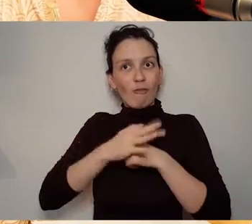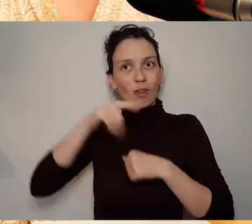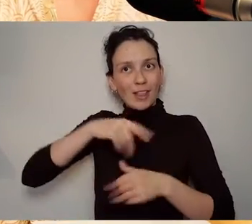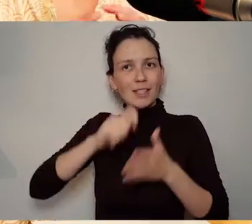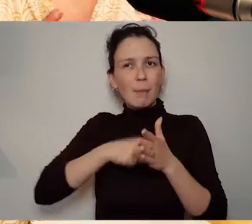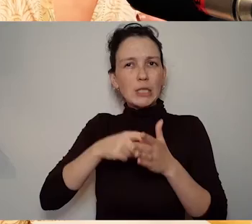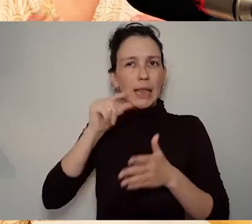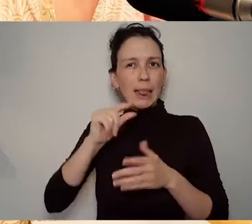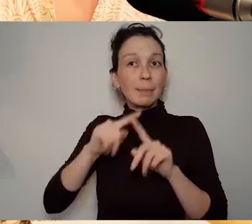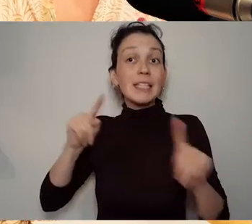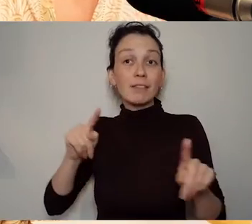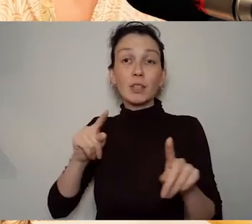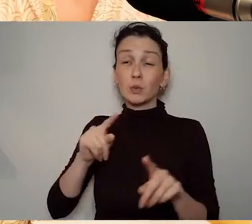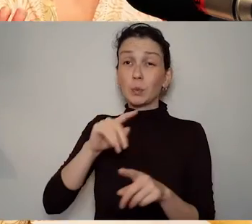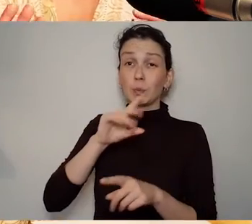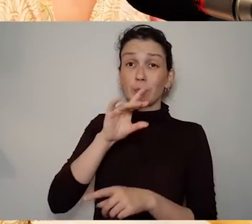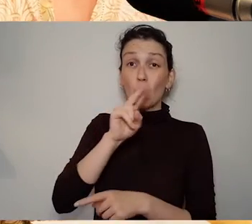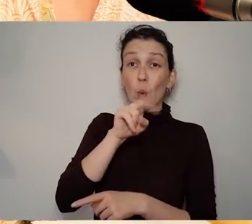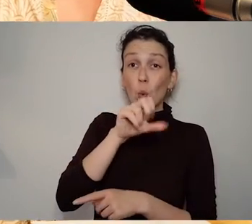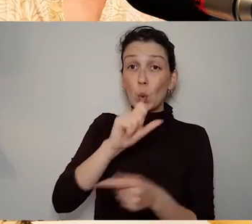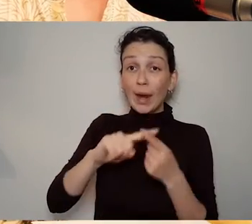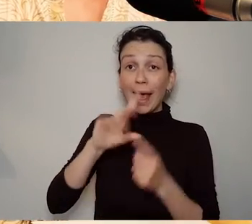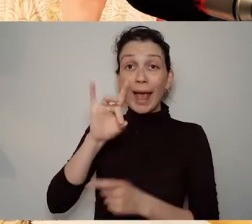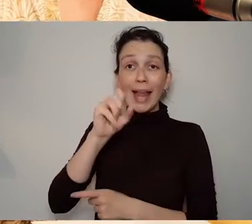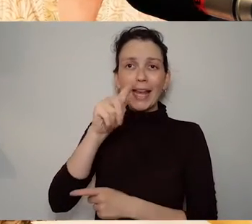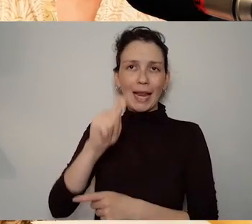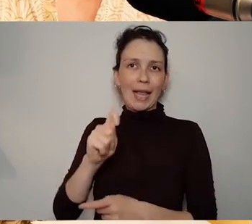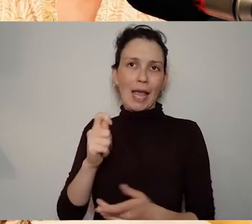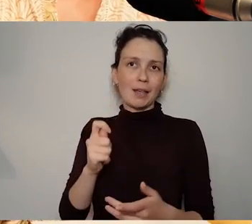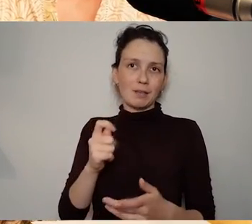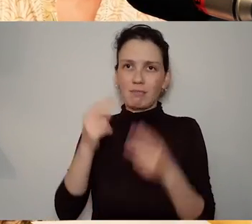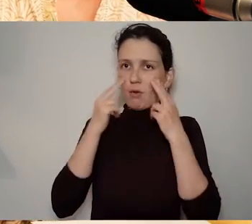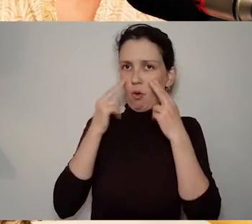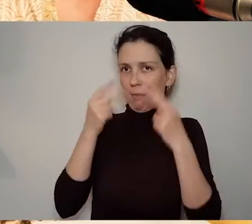and again those kind of more accessible ways for the general public to understand what it